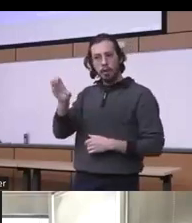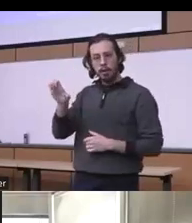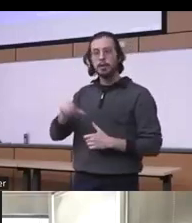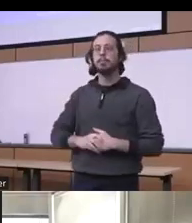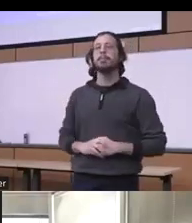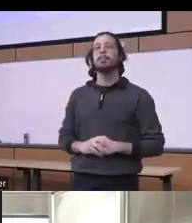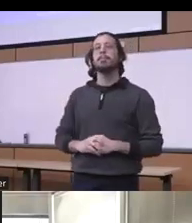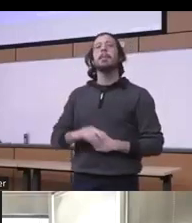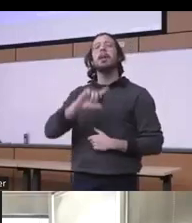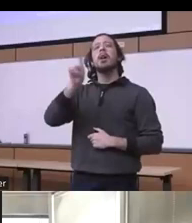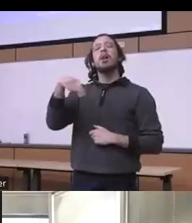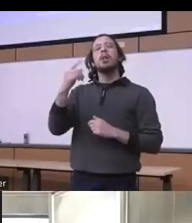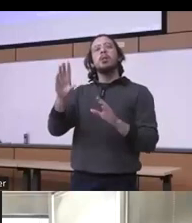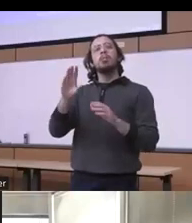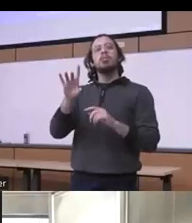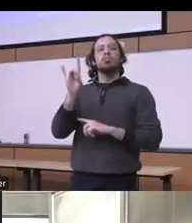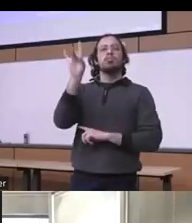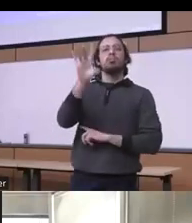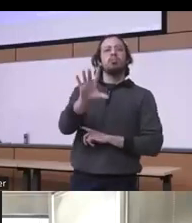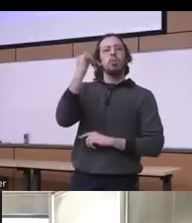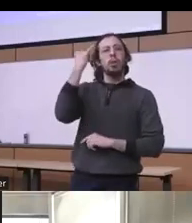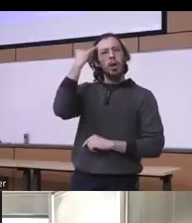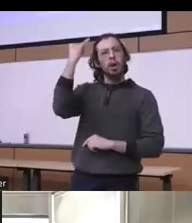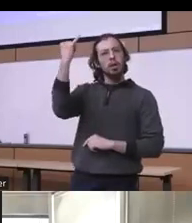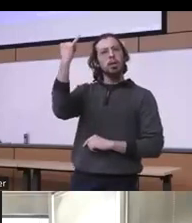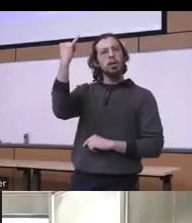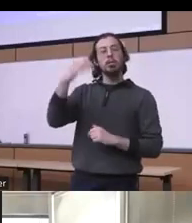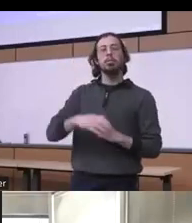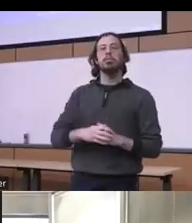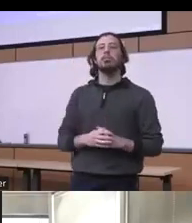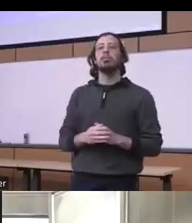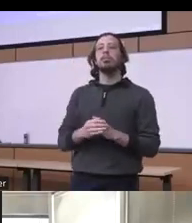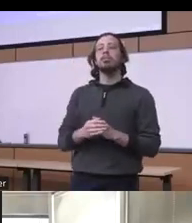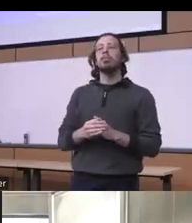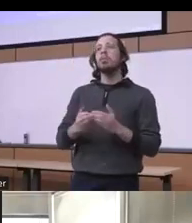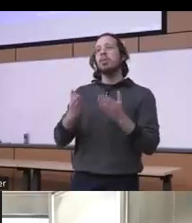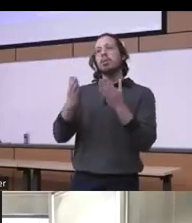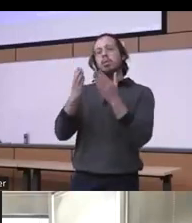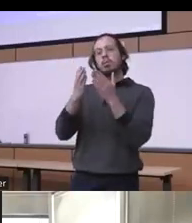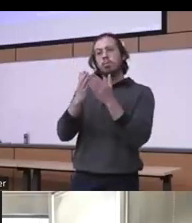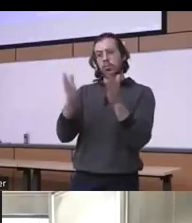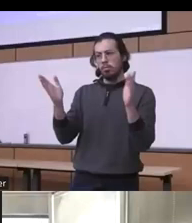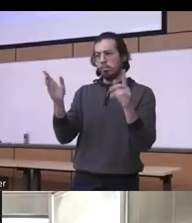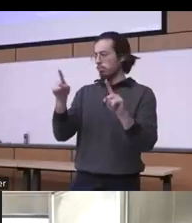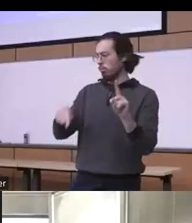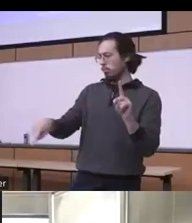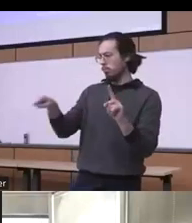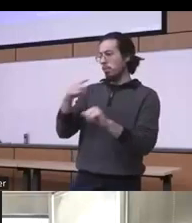to give you an idea about reading in general when it comes to patients with substance use disorders